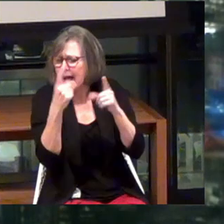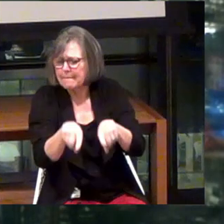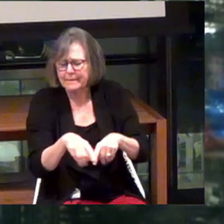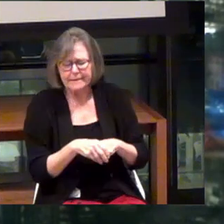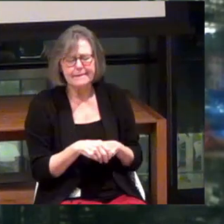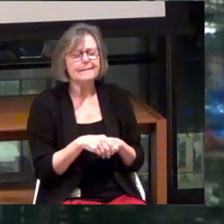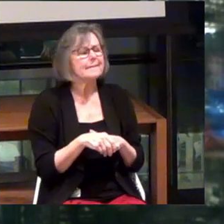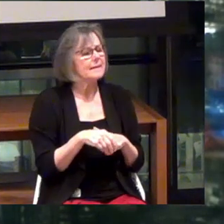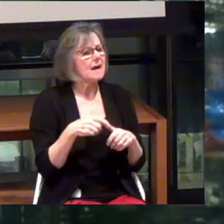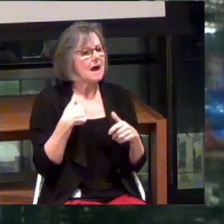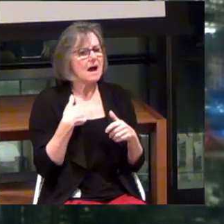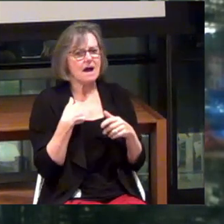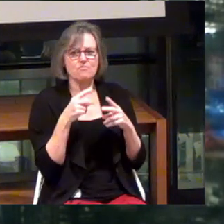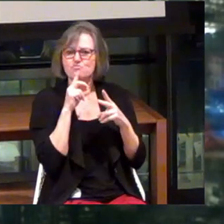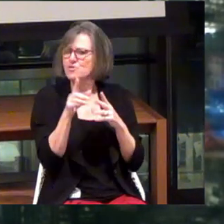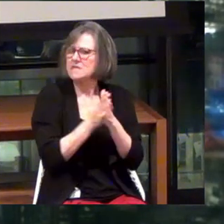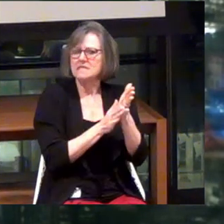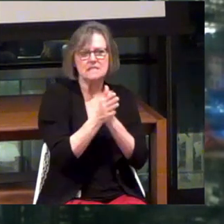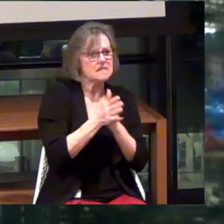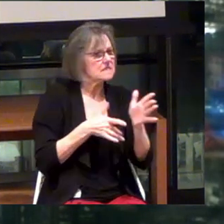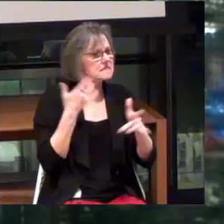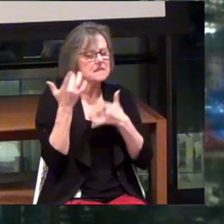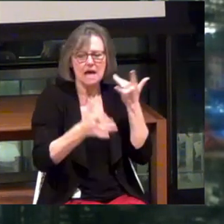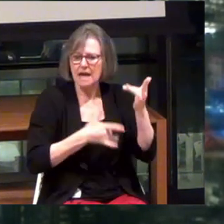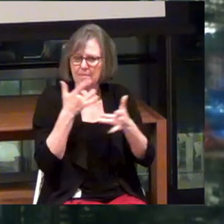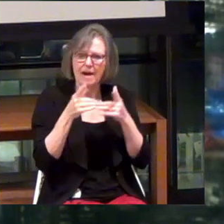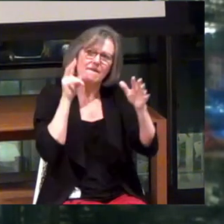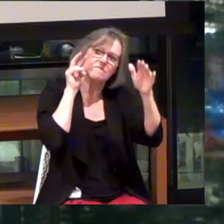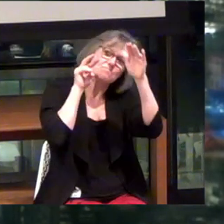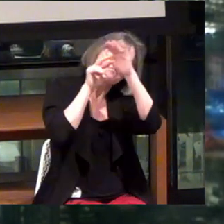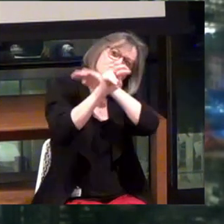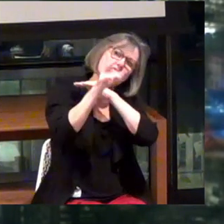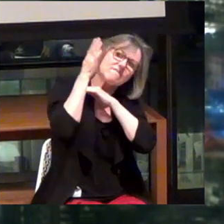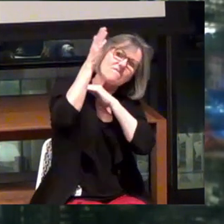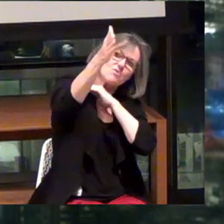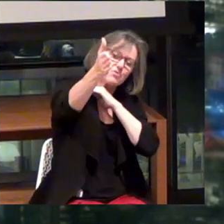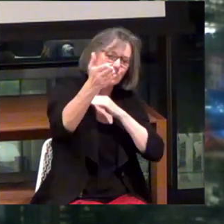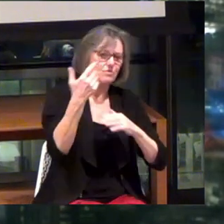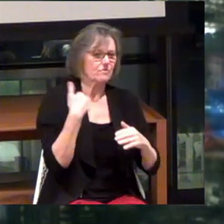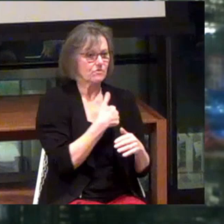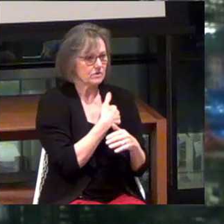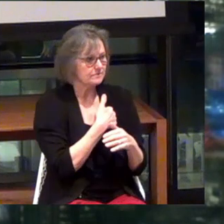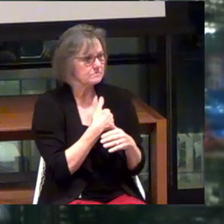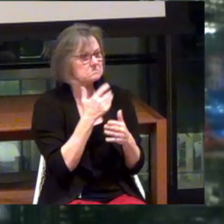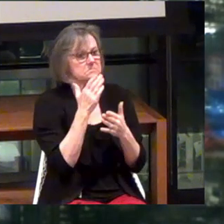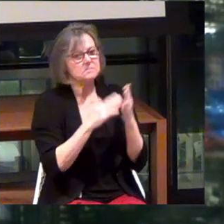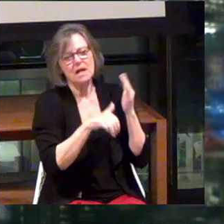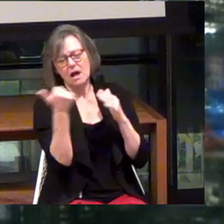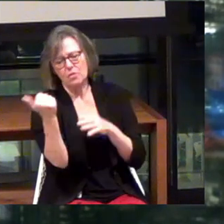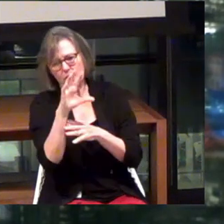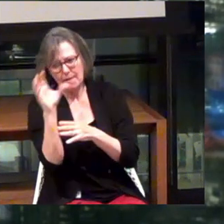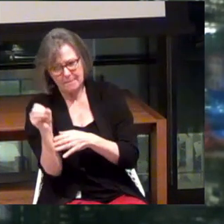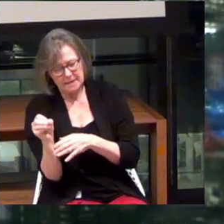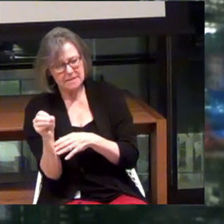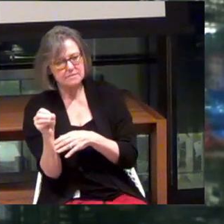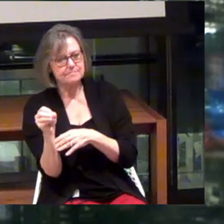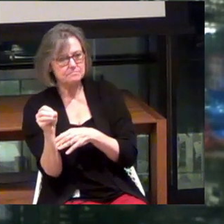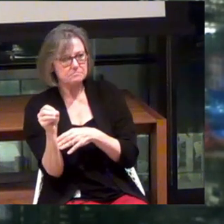And I'm incredibly excited about what the future looks like for us. For some of the other companies that we're following.